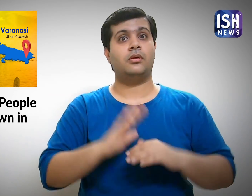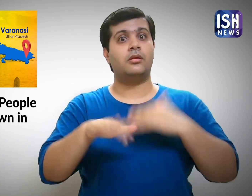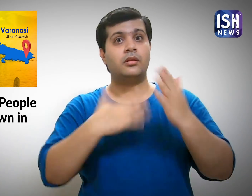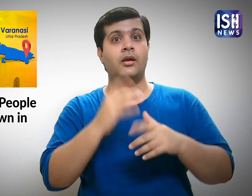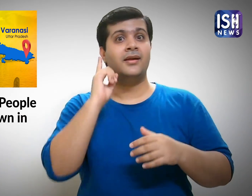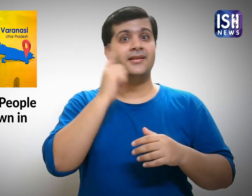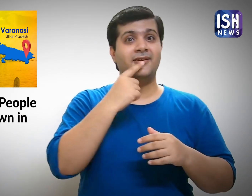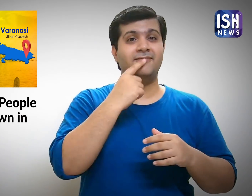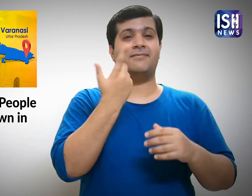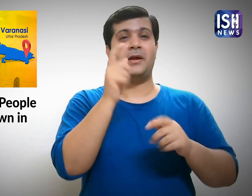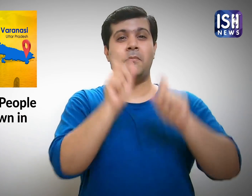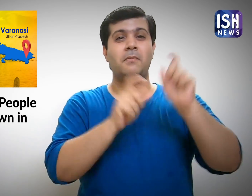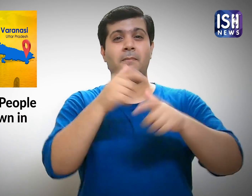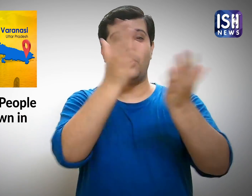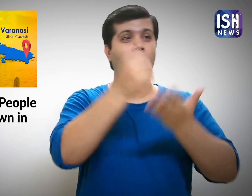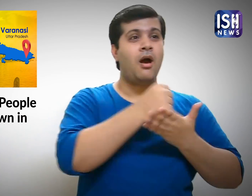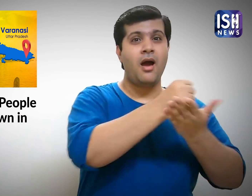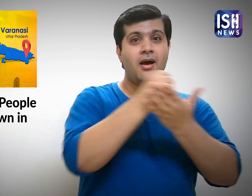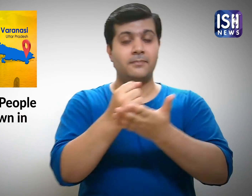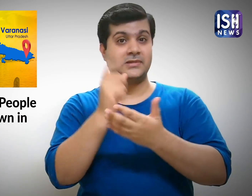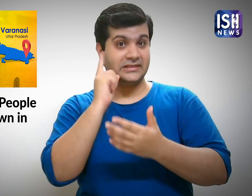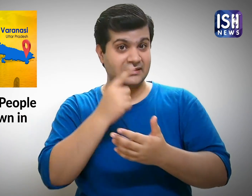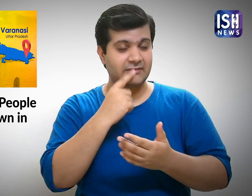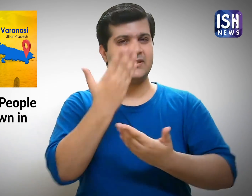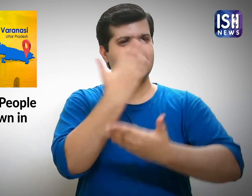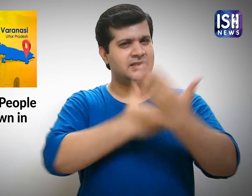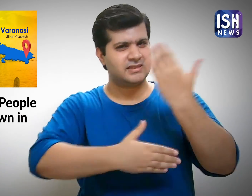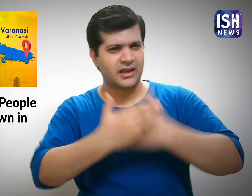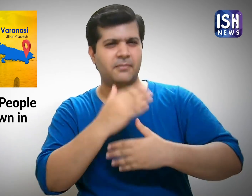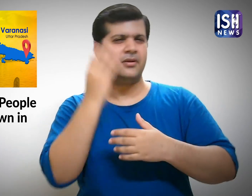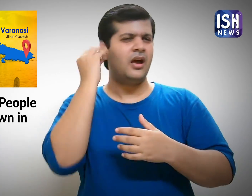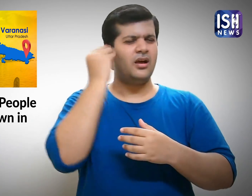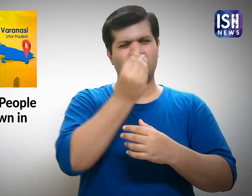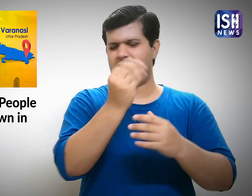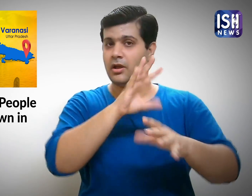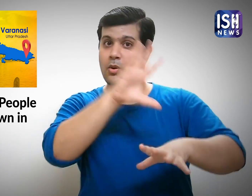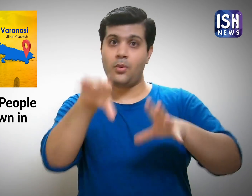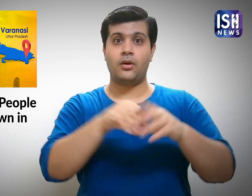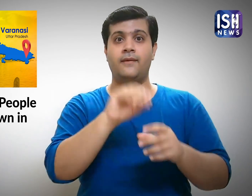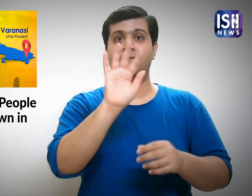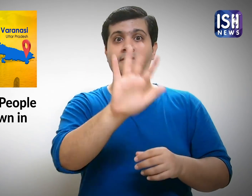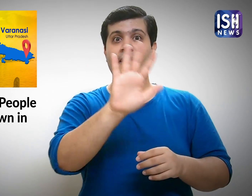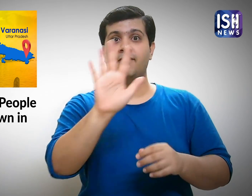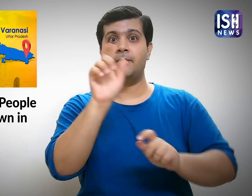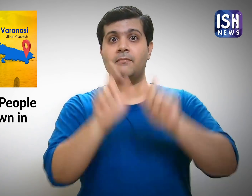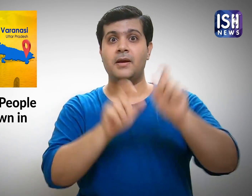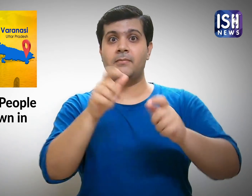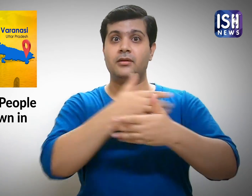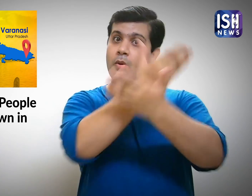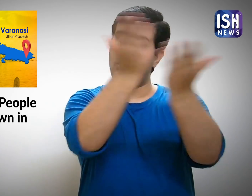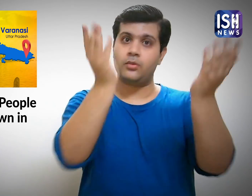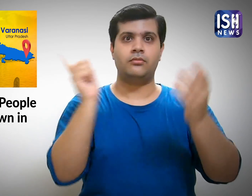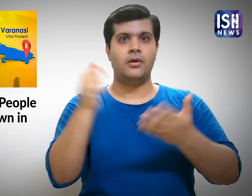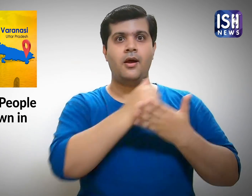With this they helped a total of 55 individual who were Deaf, people with disabilities and a few hearing as well.